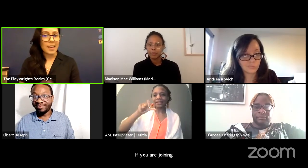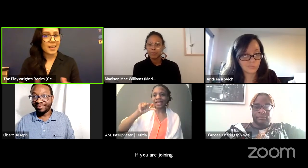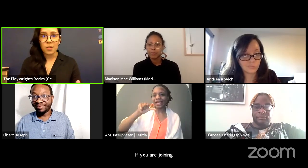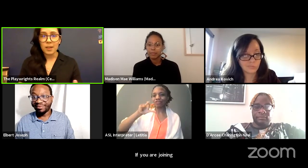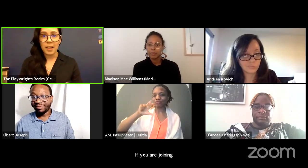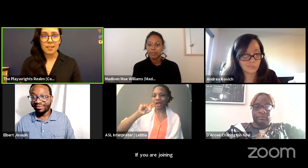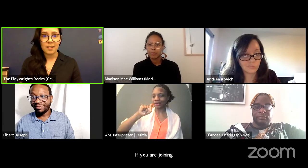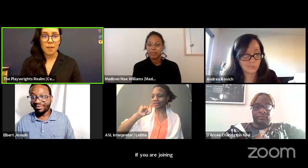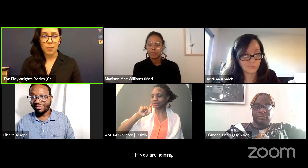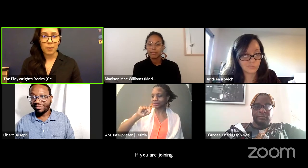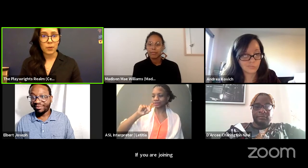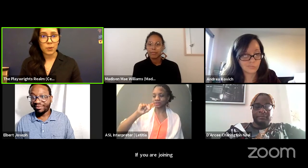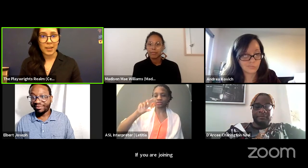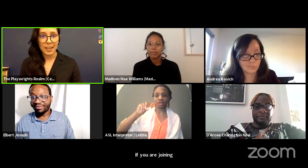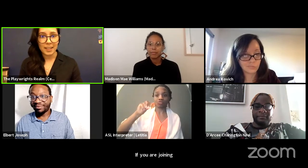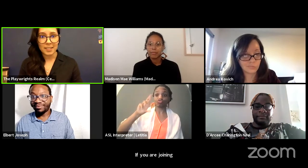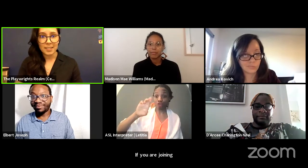Thank you again, everyone for joining us.